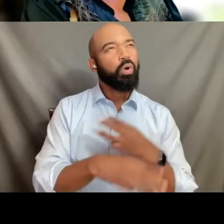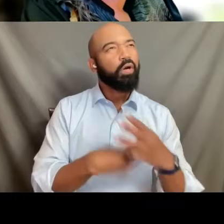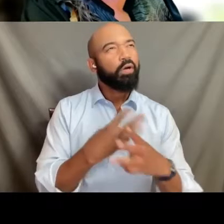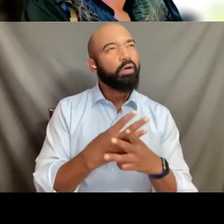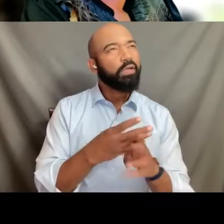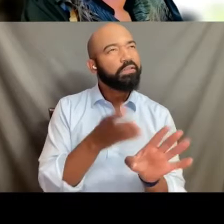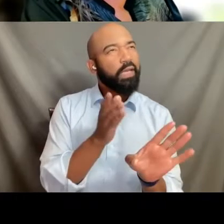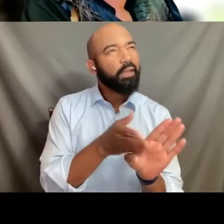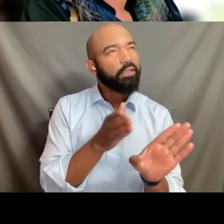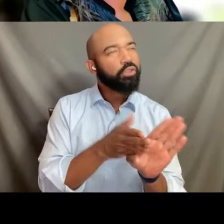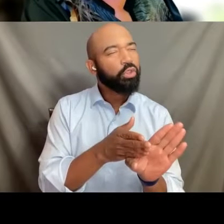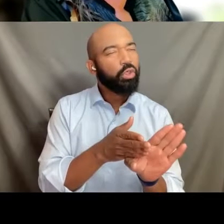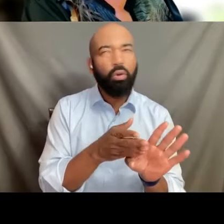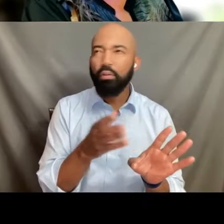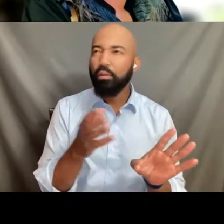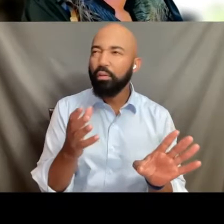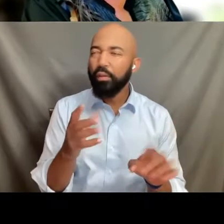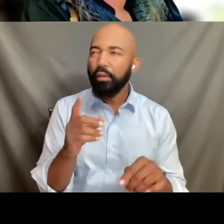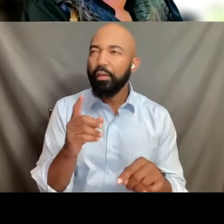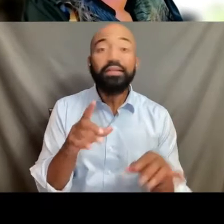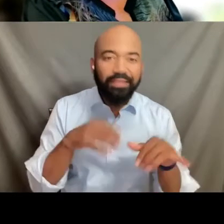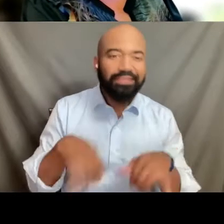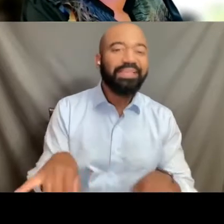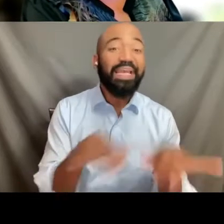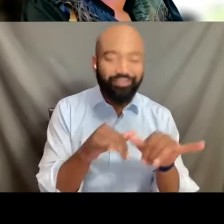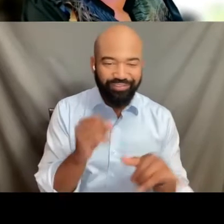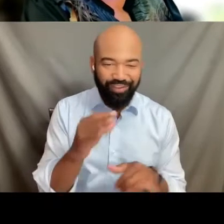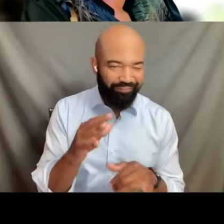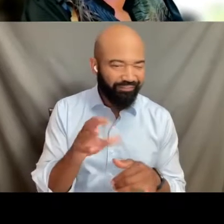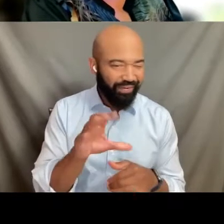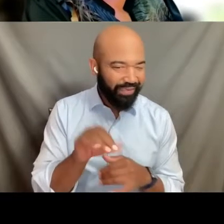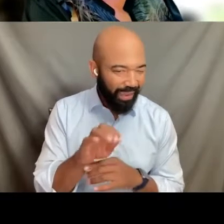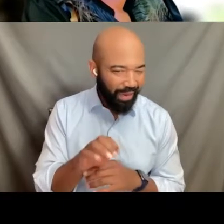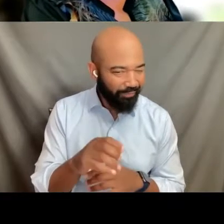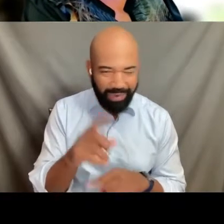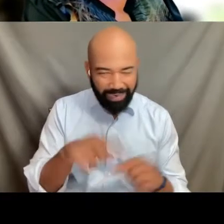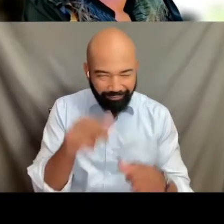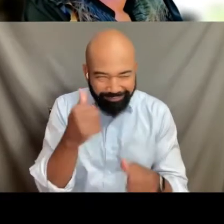I'm not gonna come up with it, it's the standards of care. Next, please.